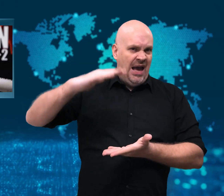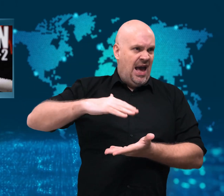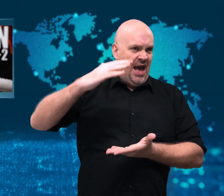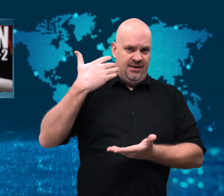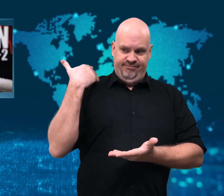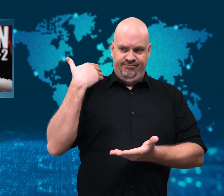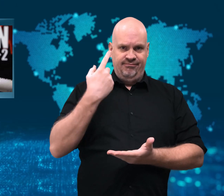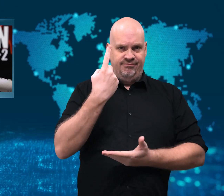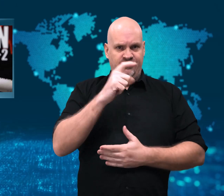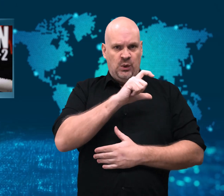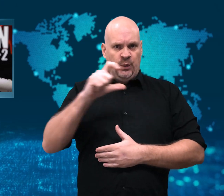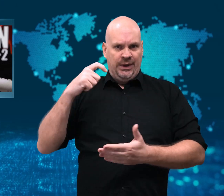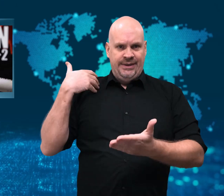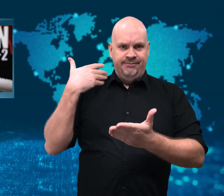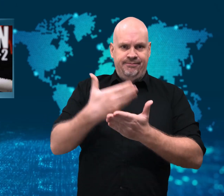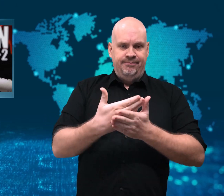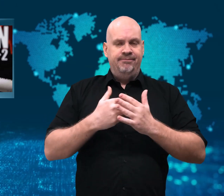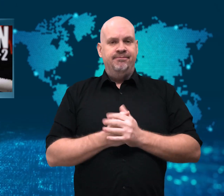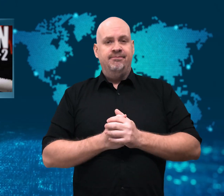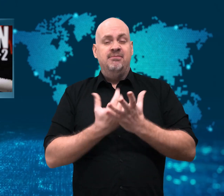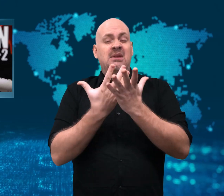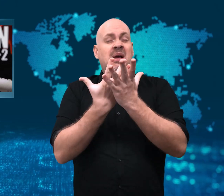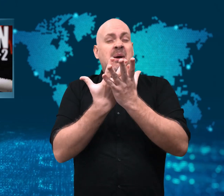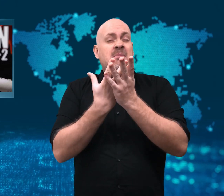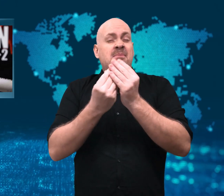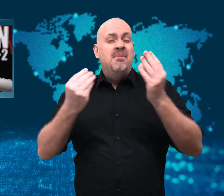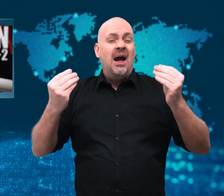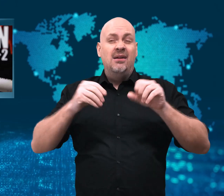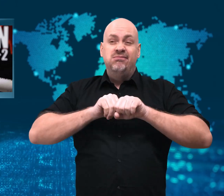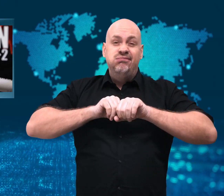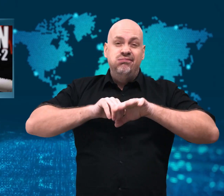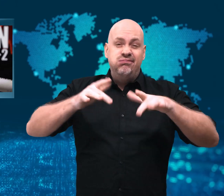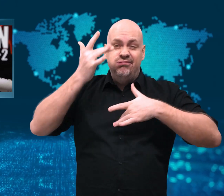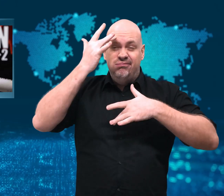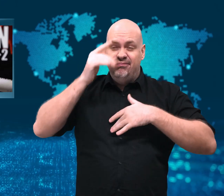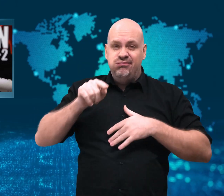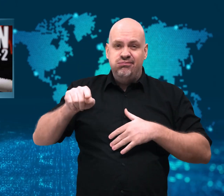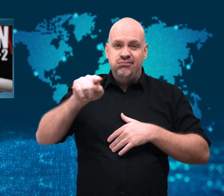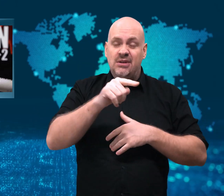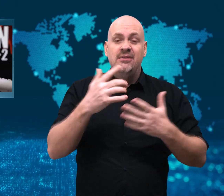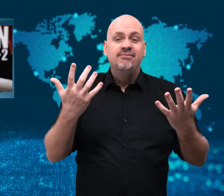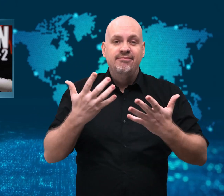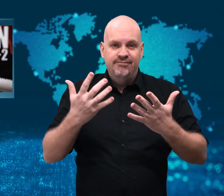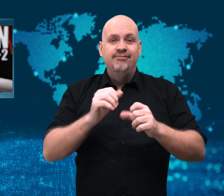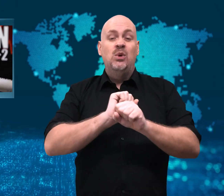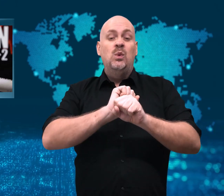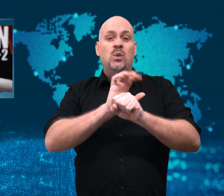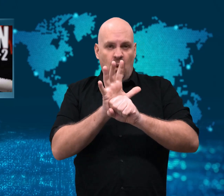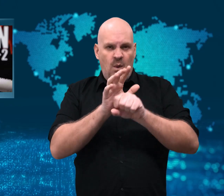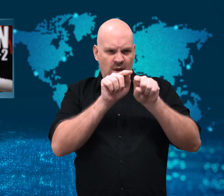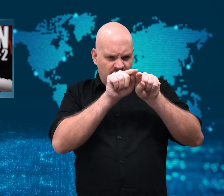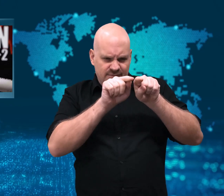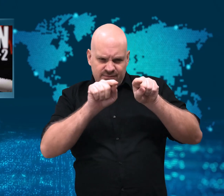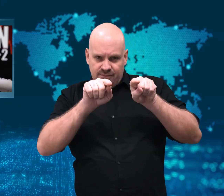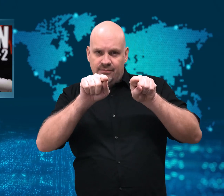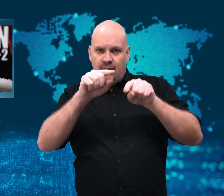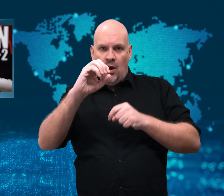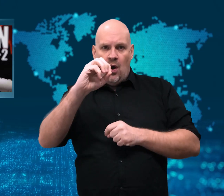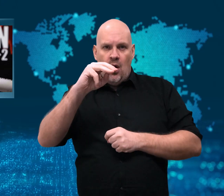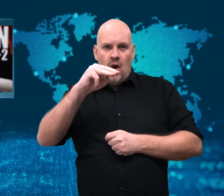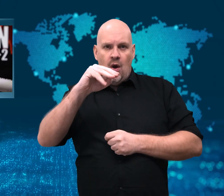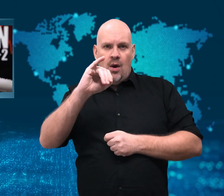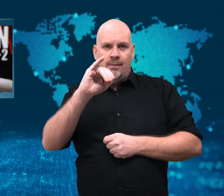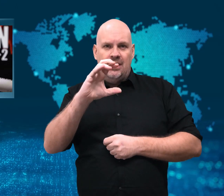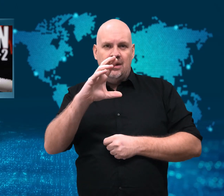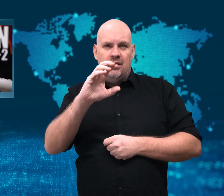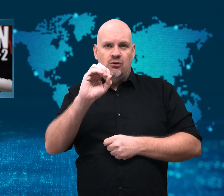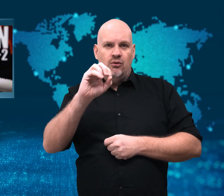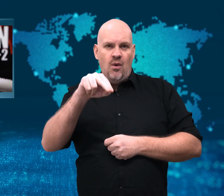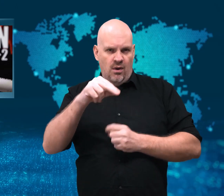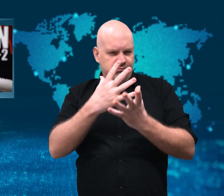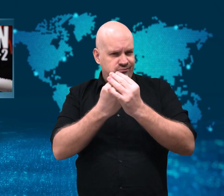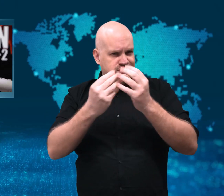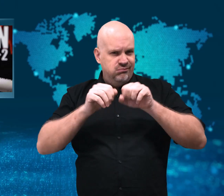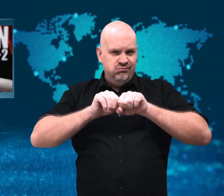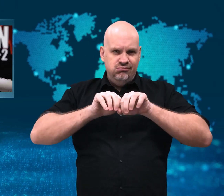Many of the infections are the result of the easily-spread Omicron variant.